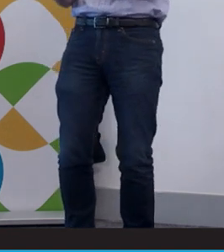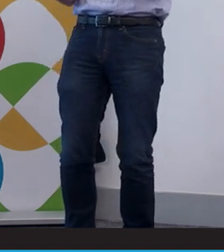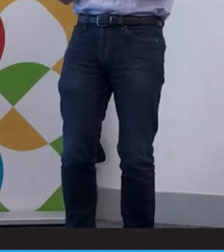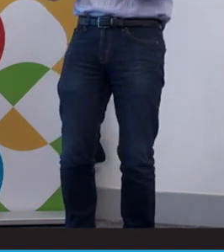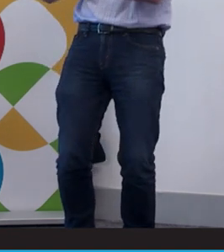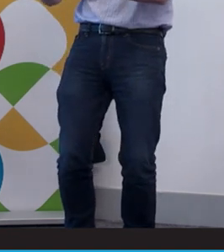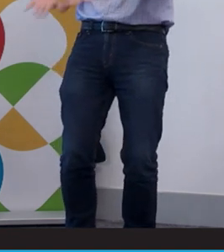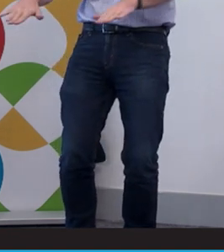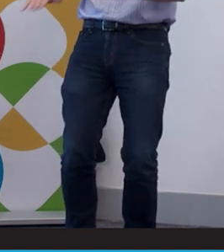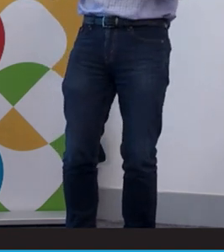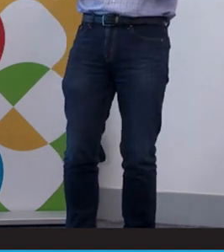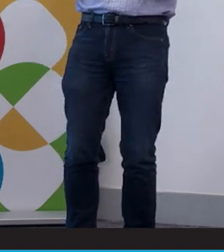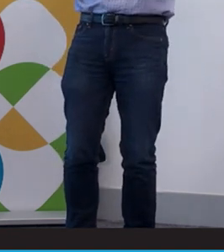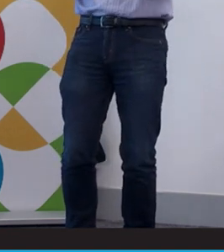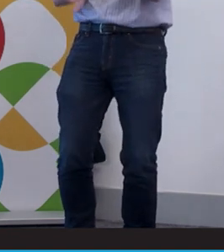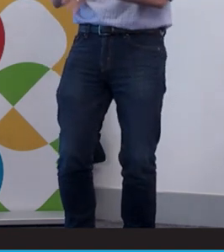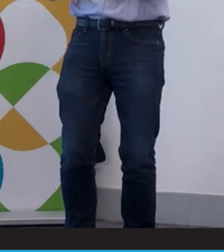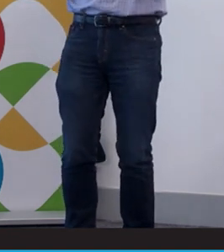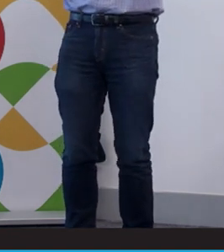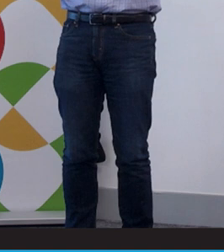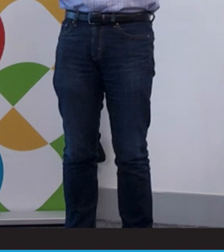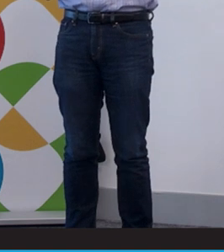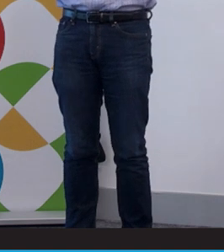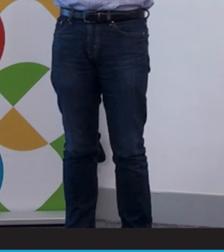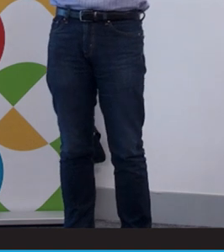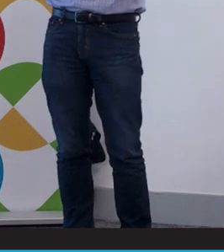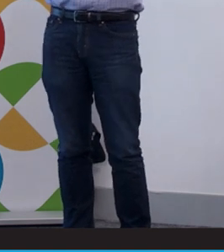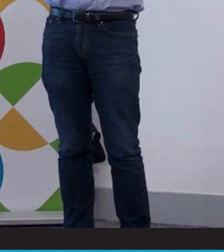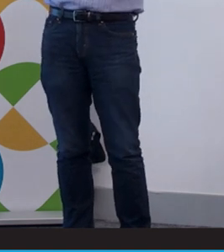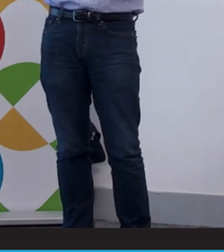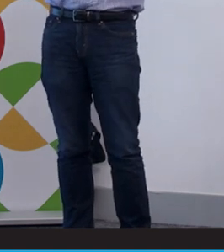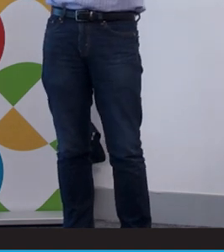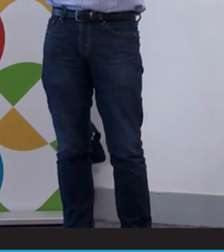early intervention with children providing tuition in sign language speech therapy,